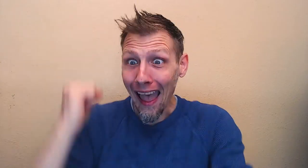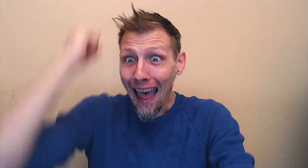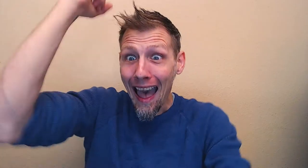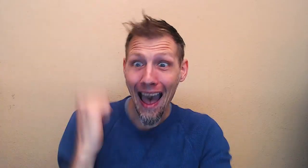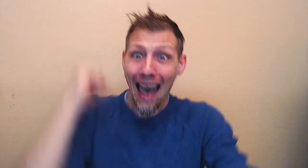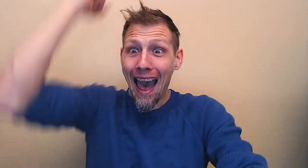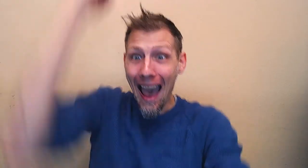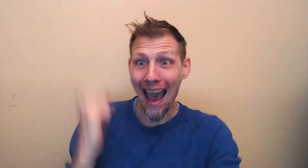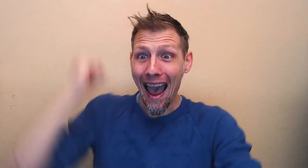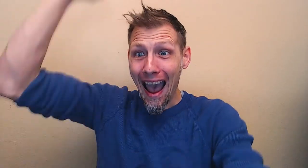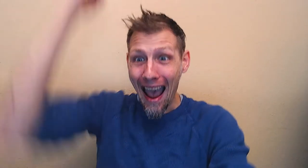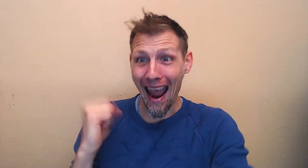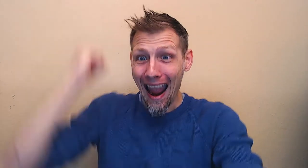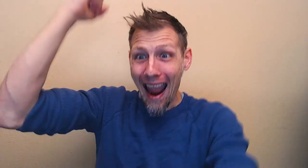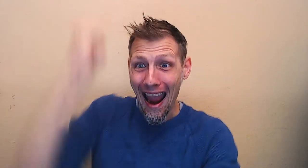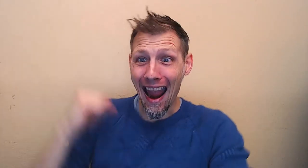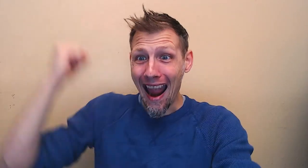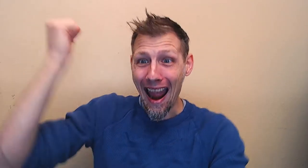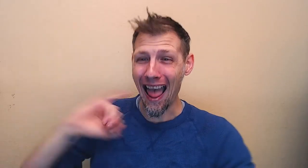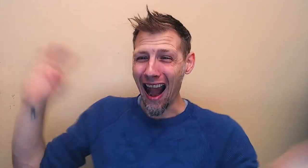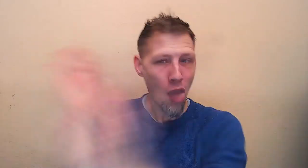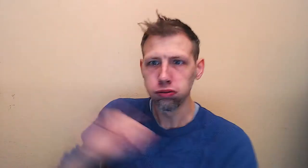TOOT!